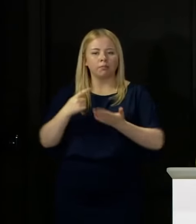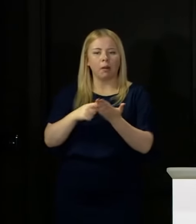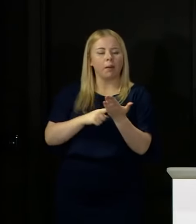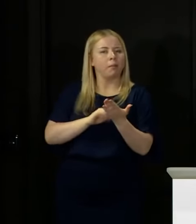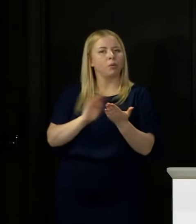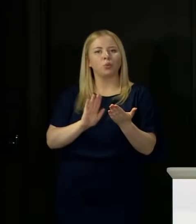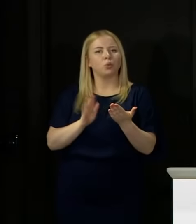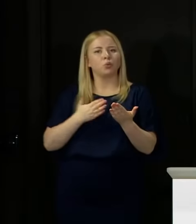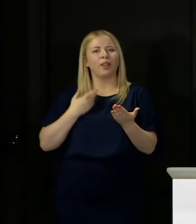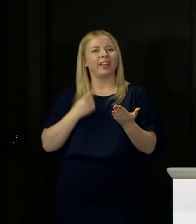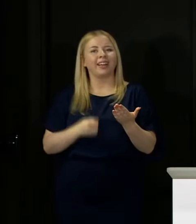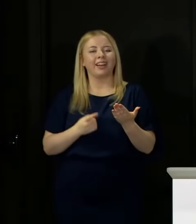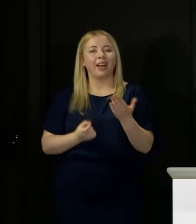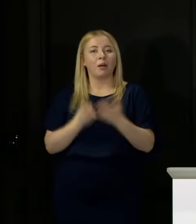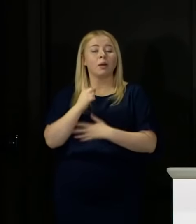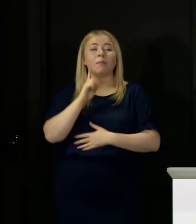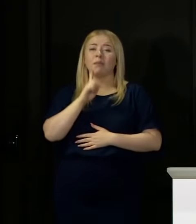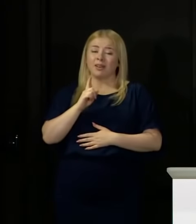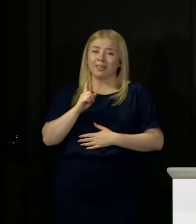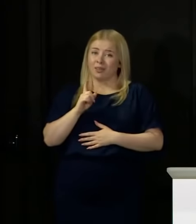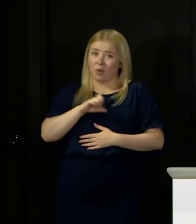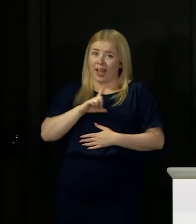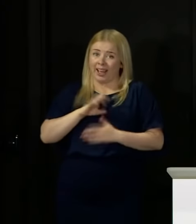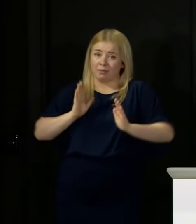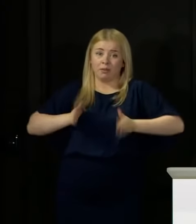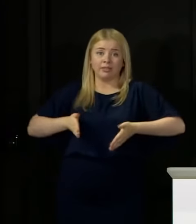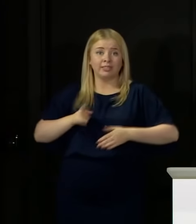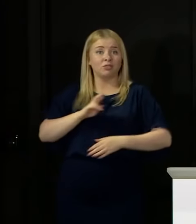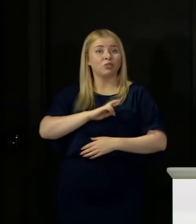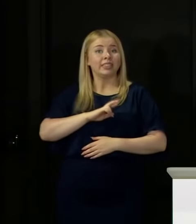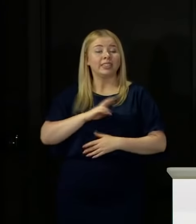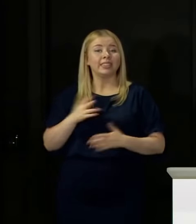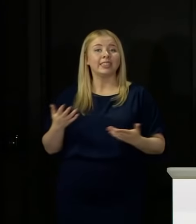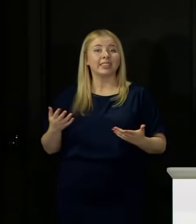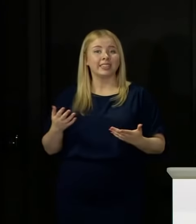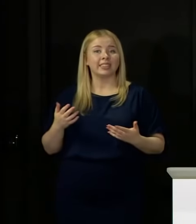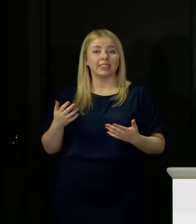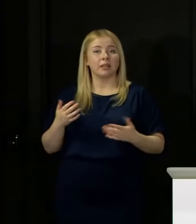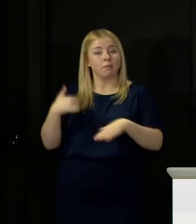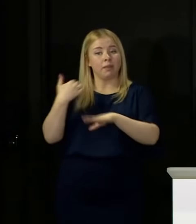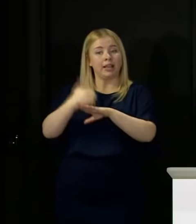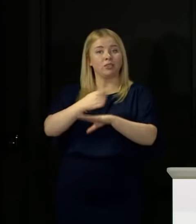But it is all being done for a reason, because we base these things on the evidence and the